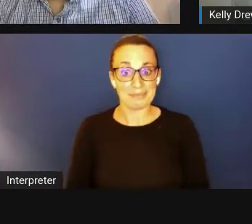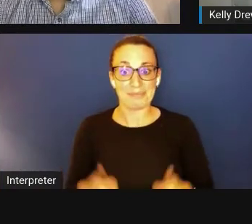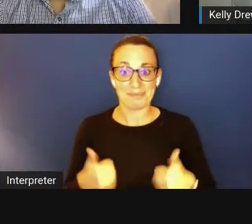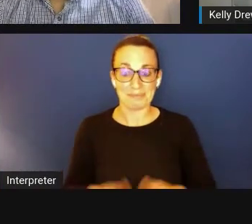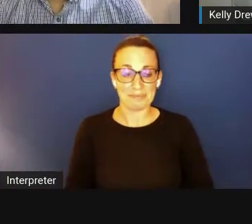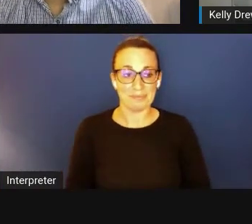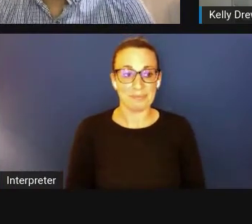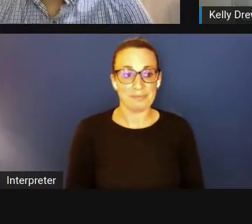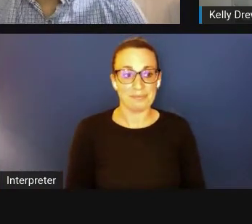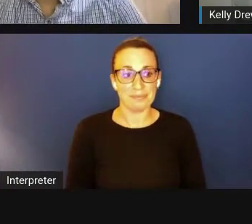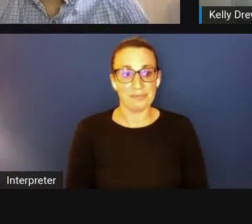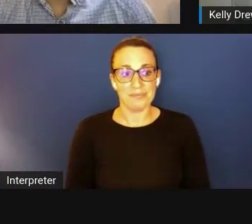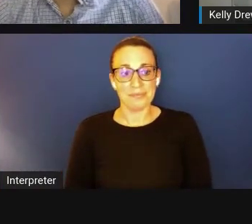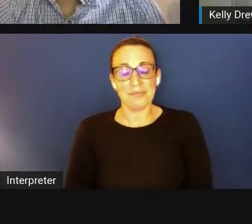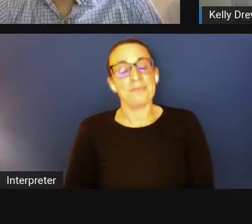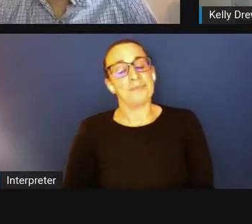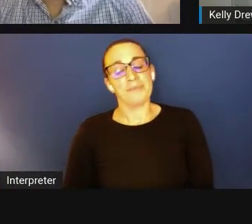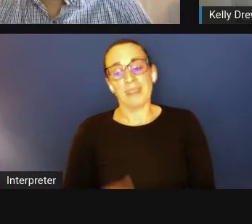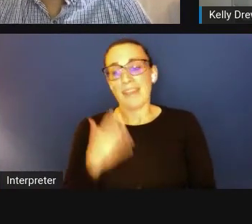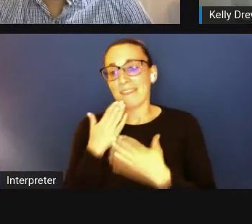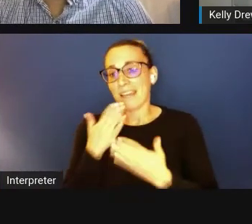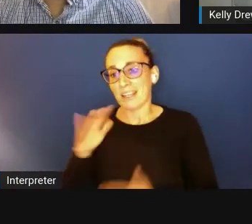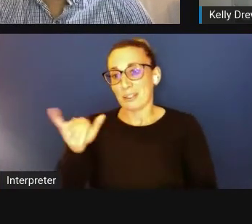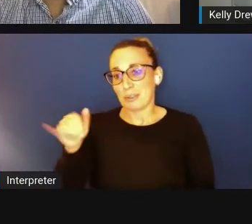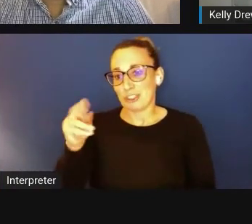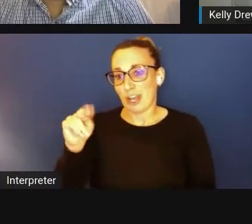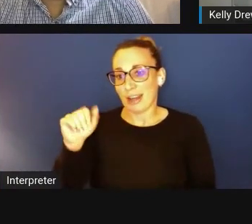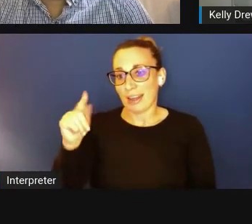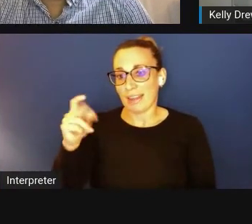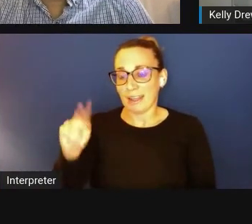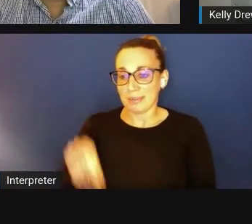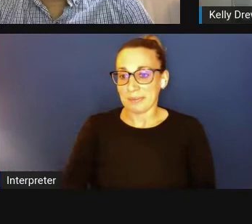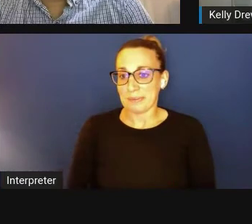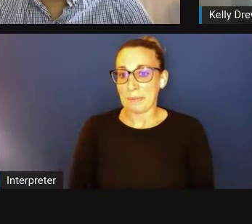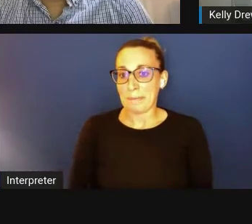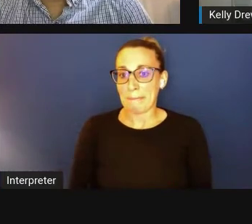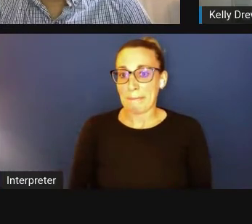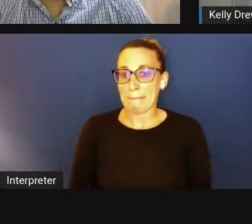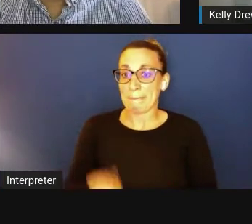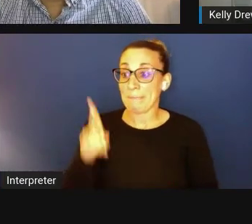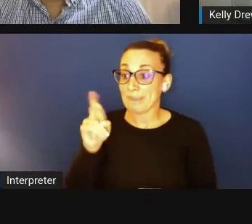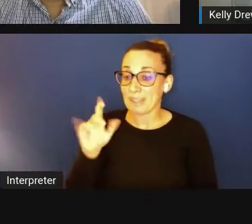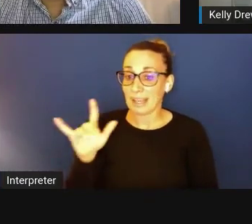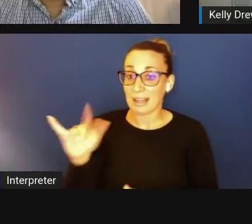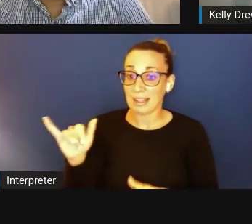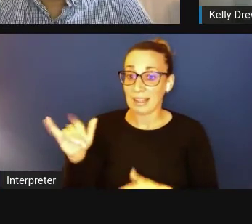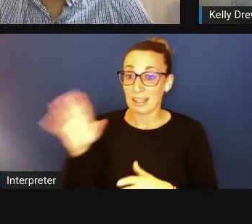Ashim Subedee: Thank you, Johnathan. Kelly, it would be really helpful to sort of get your personal perspective